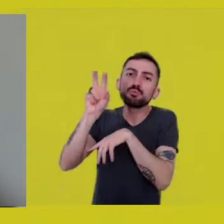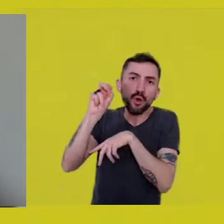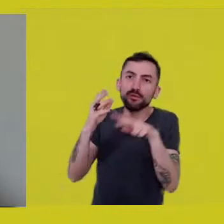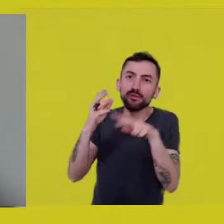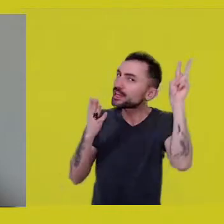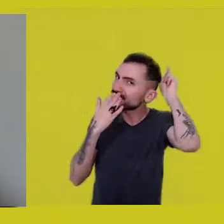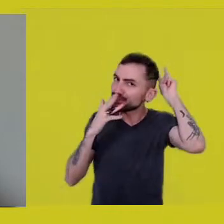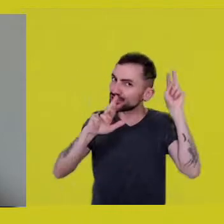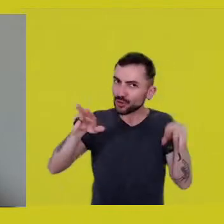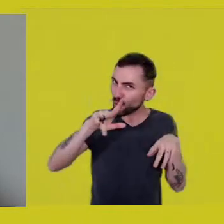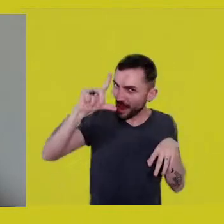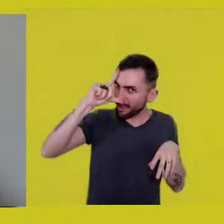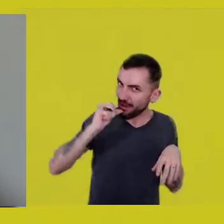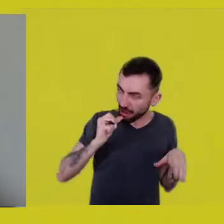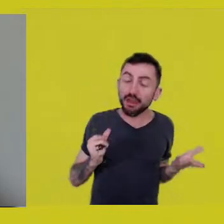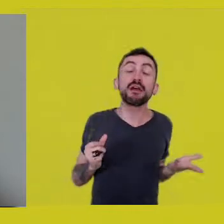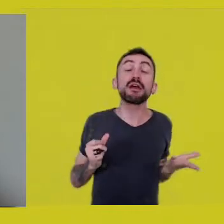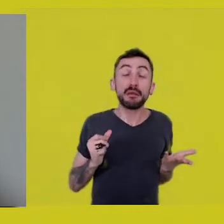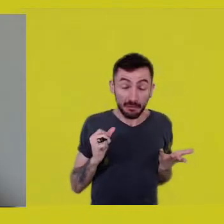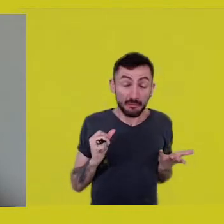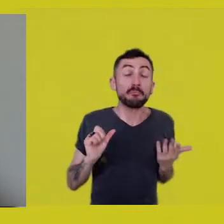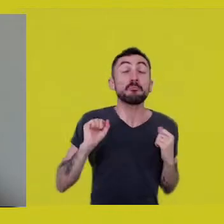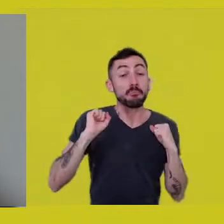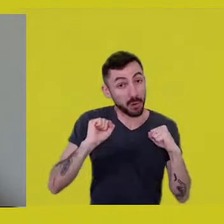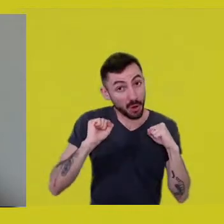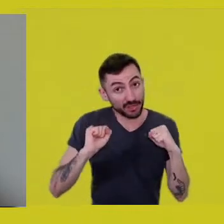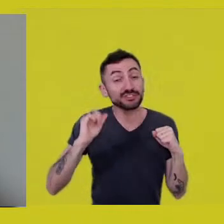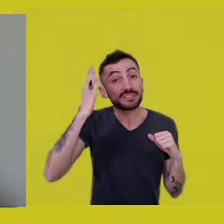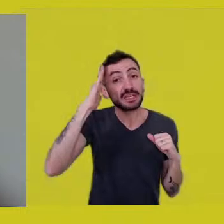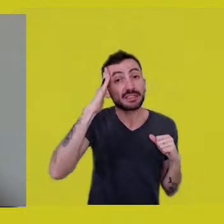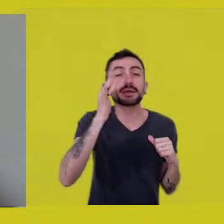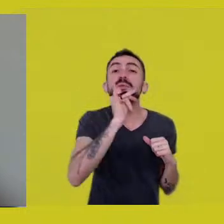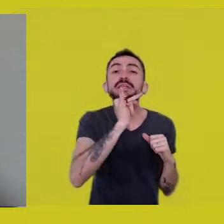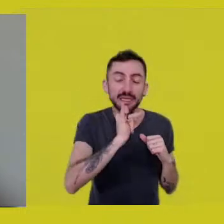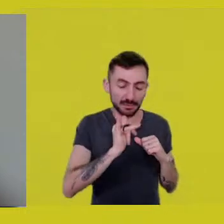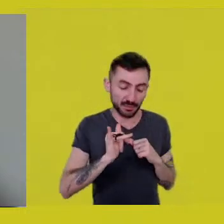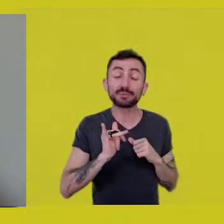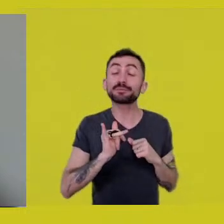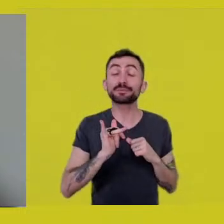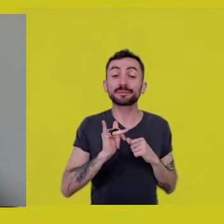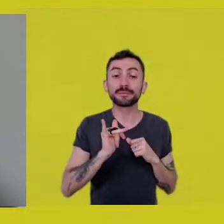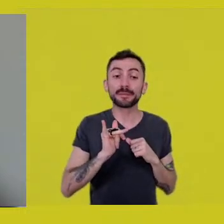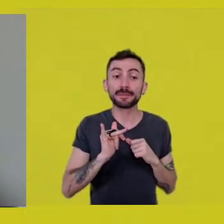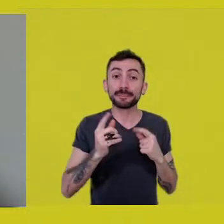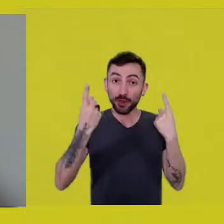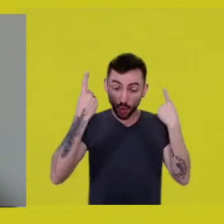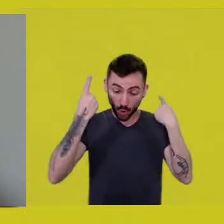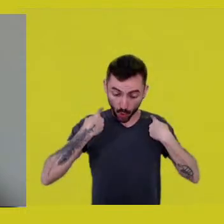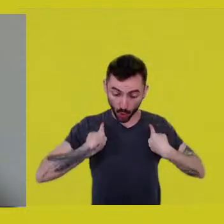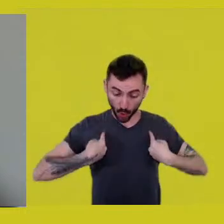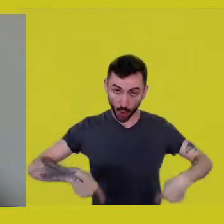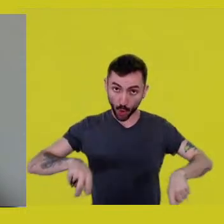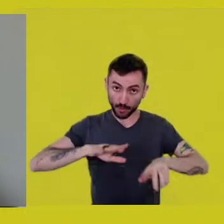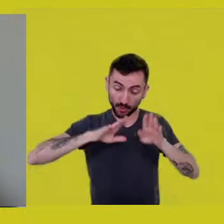have an understanding that when the body perishes, the spirit